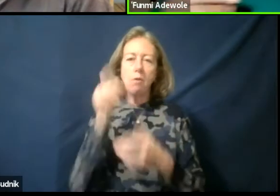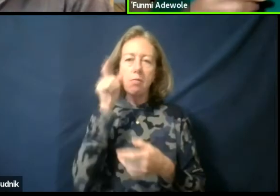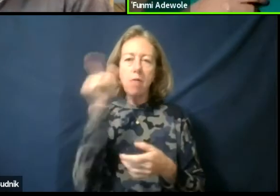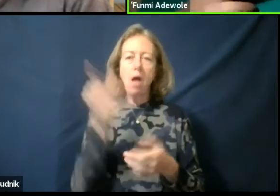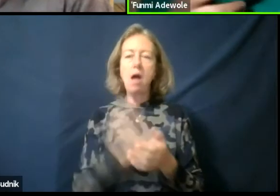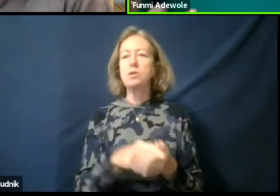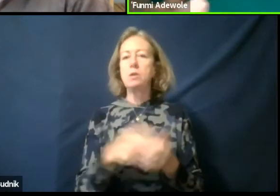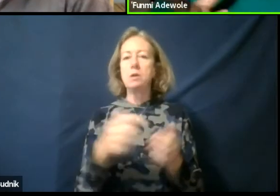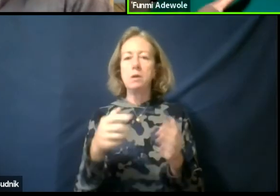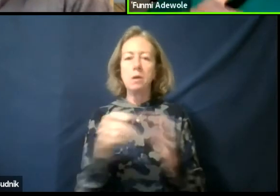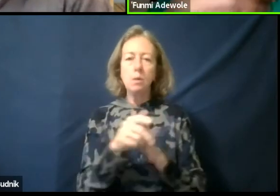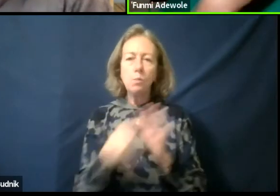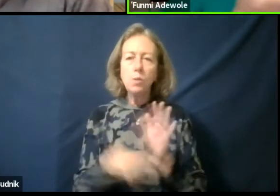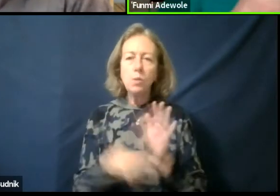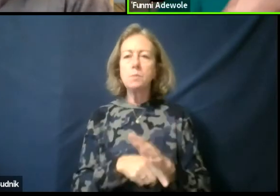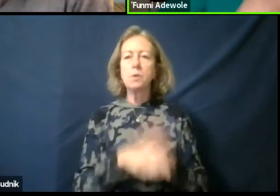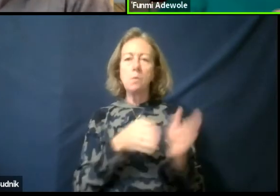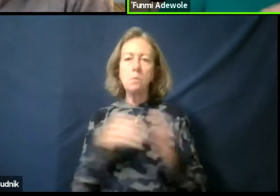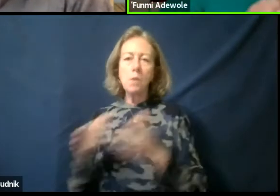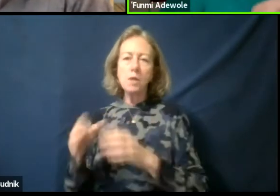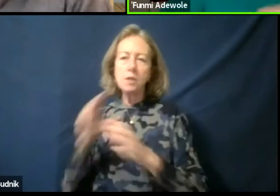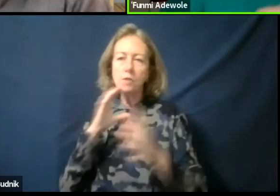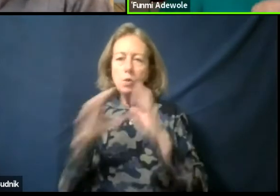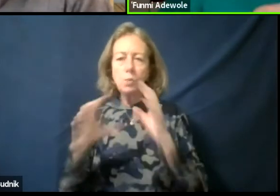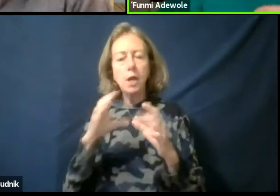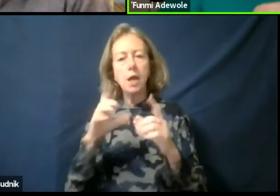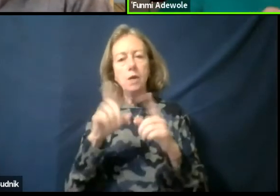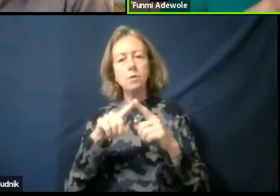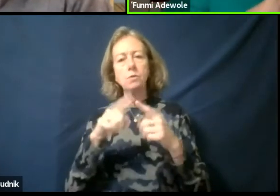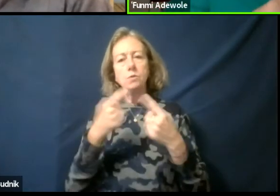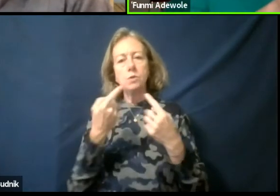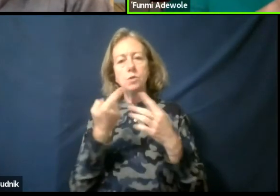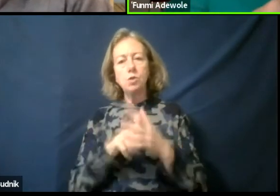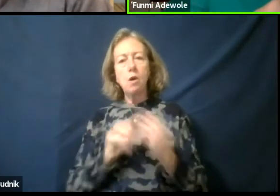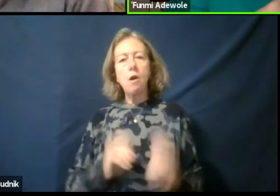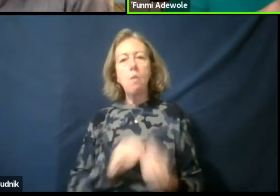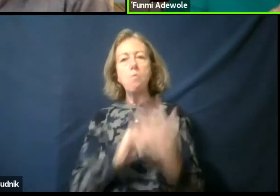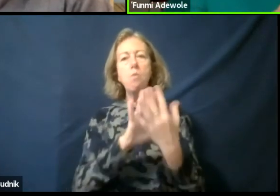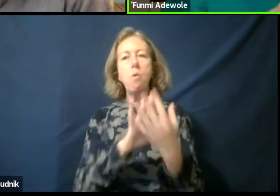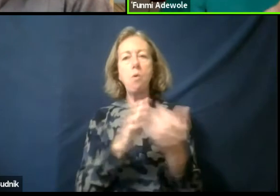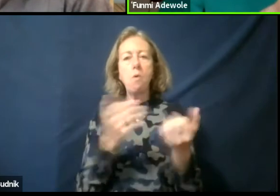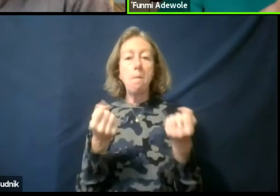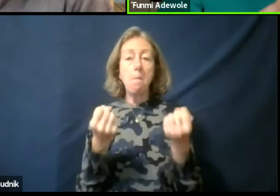and modes of communication to start approaching many of these practices.